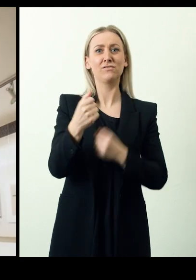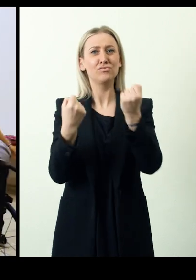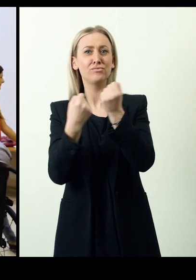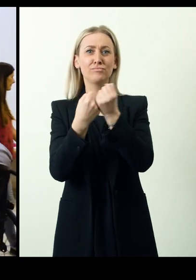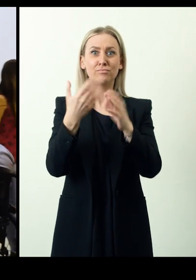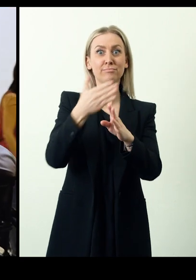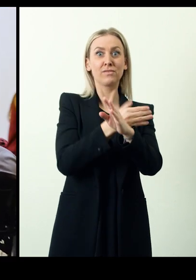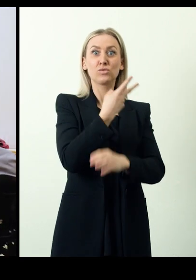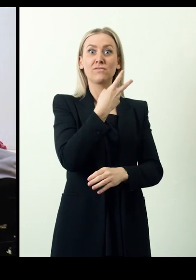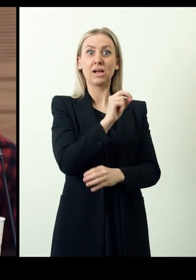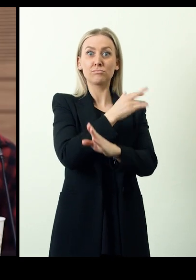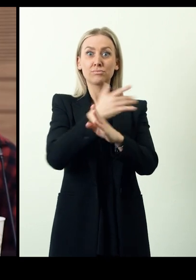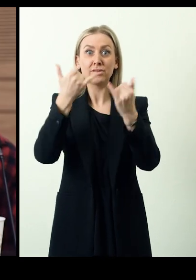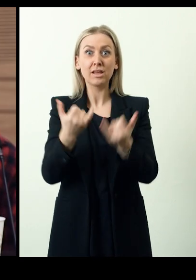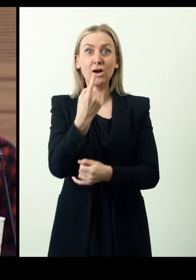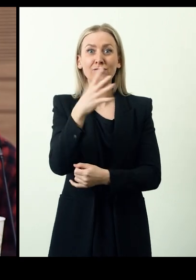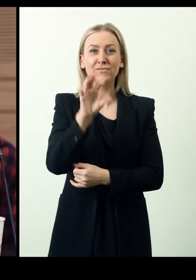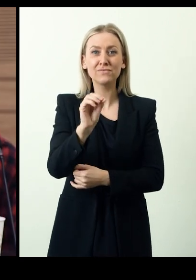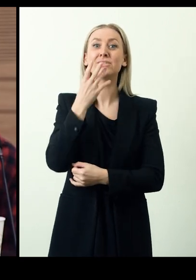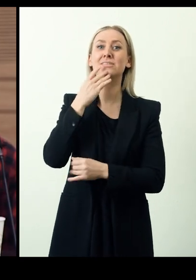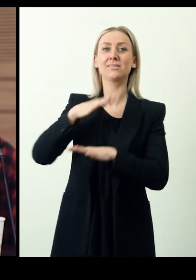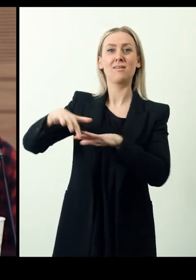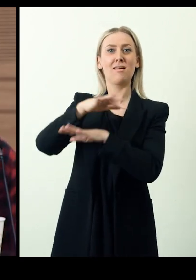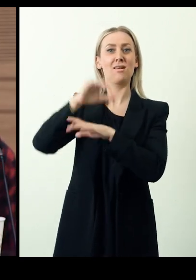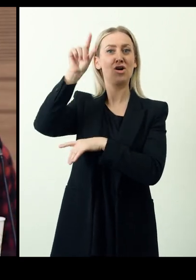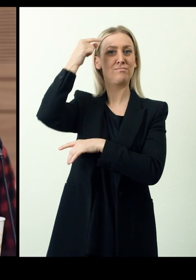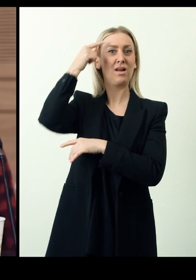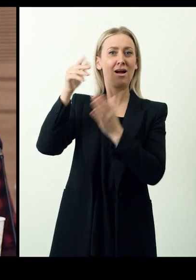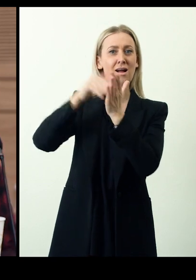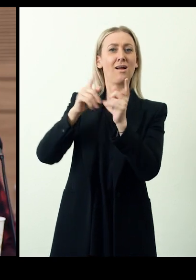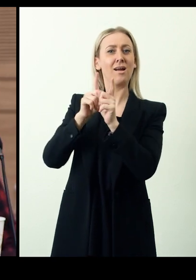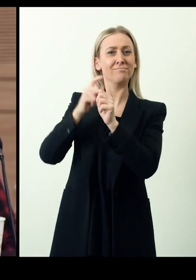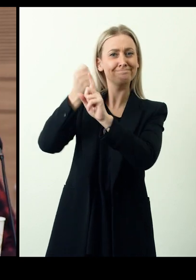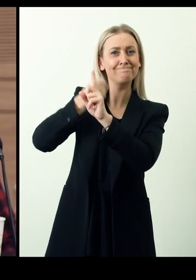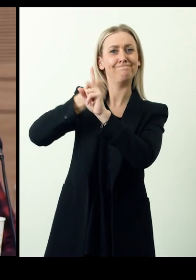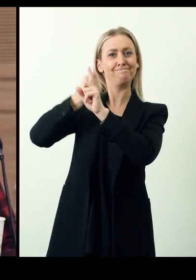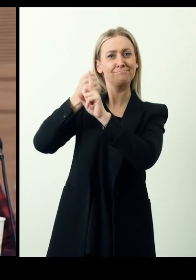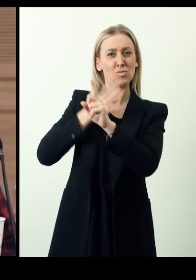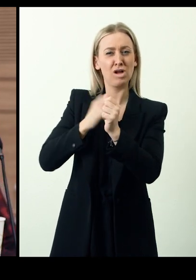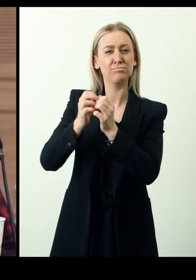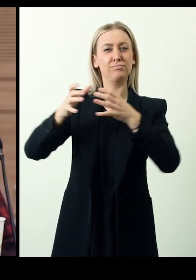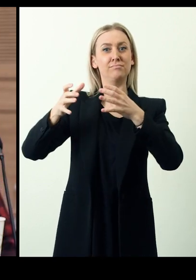the number of self advocates increased from 20 to 150, and the Israeli government regularly requests their input.